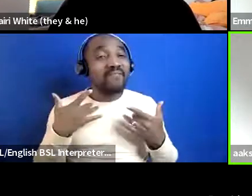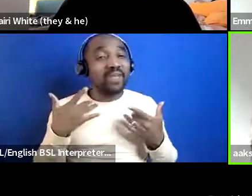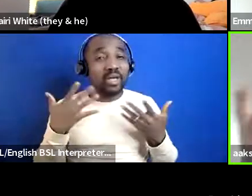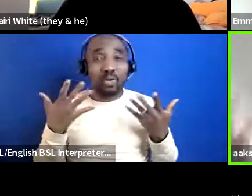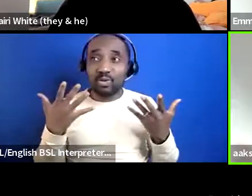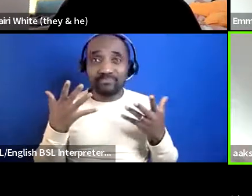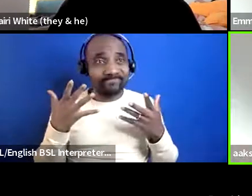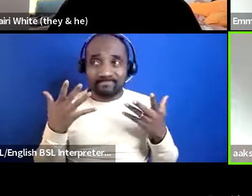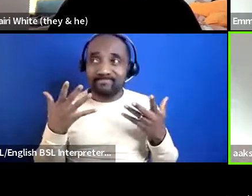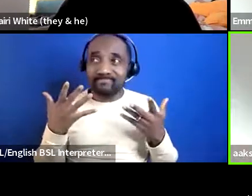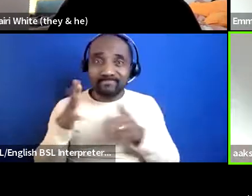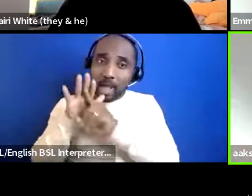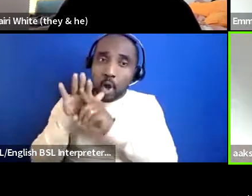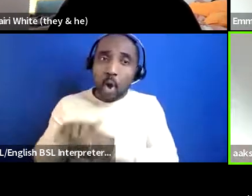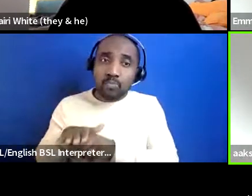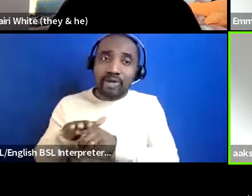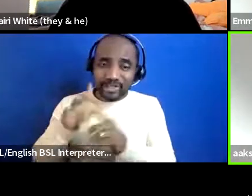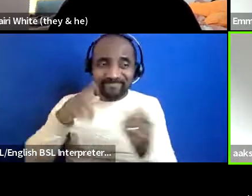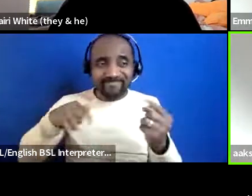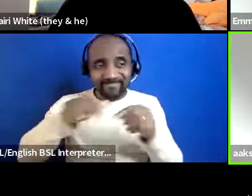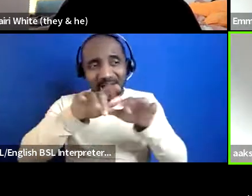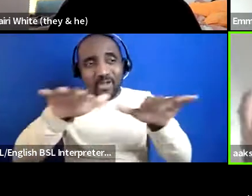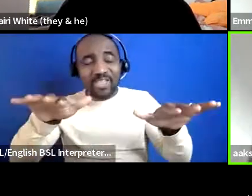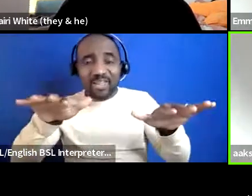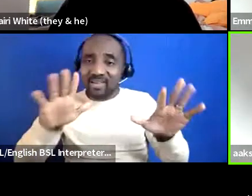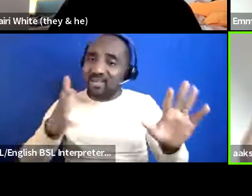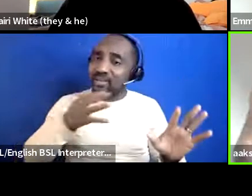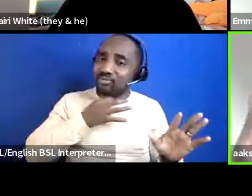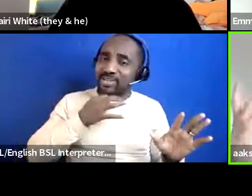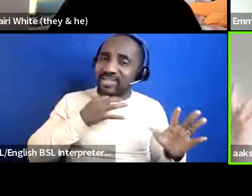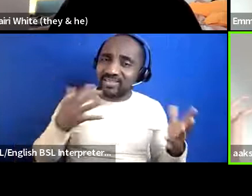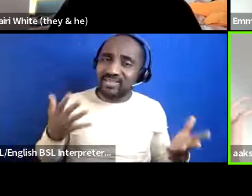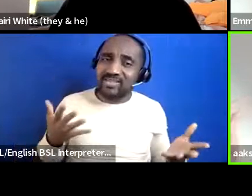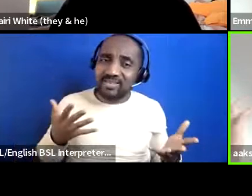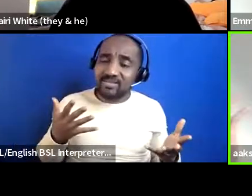and it's about risk so it's this thing that we whether they're consciously like i'm not a racist